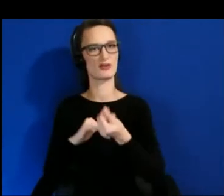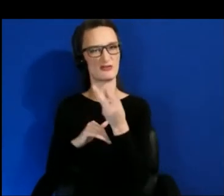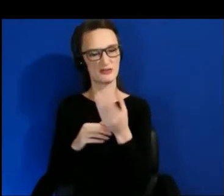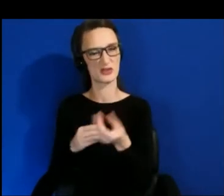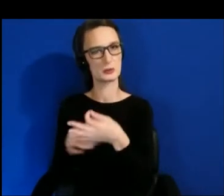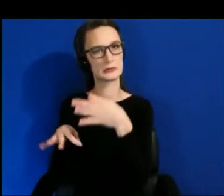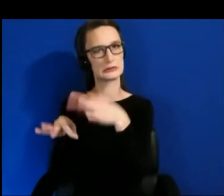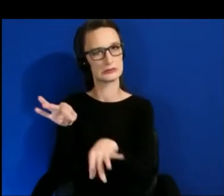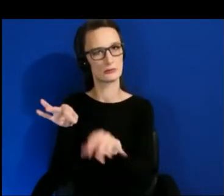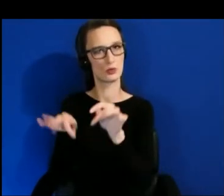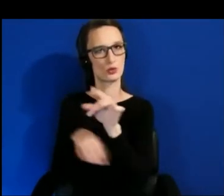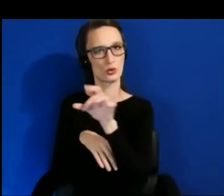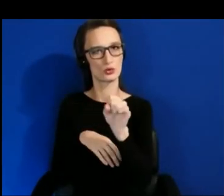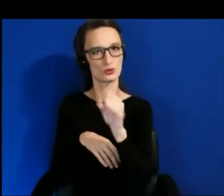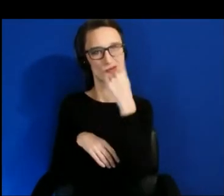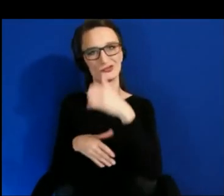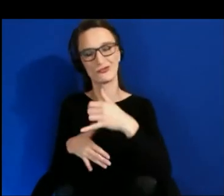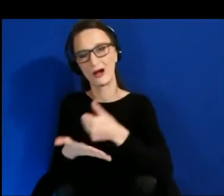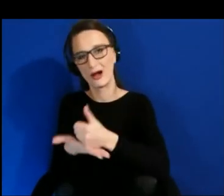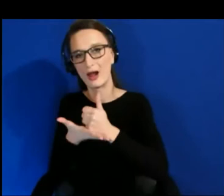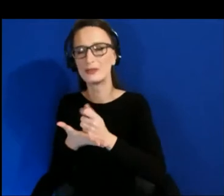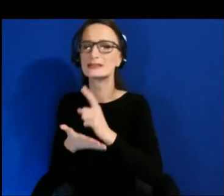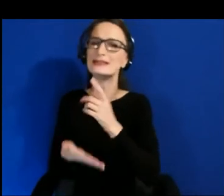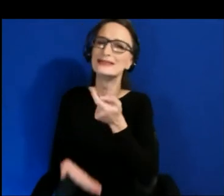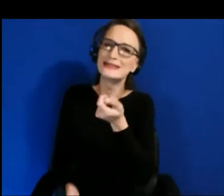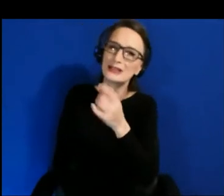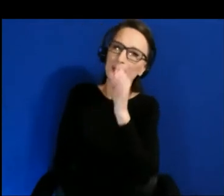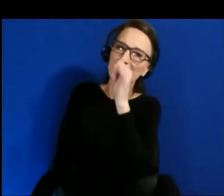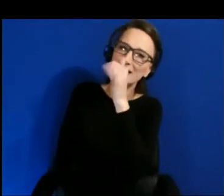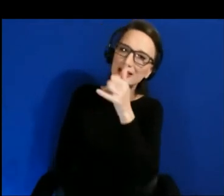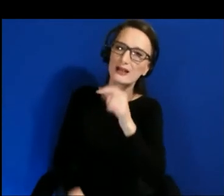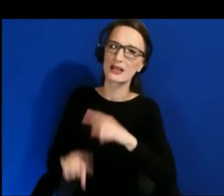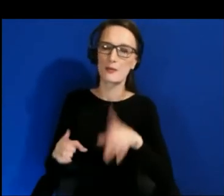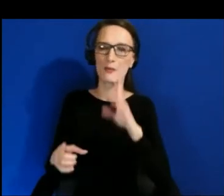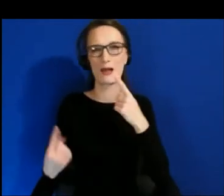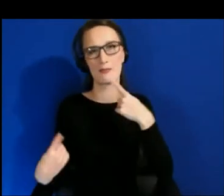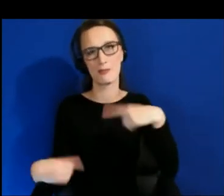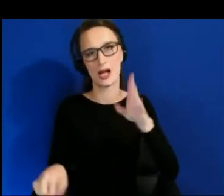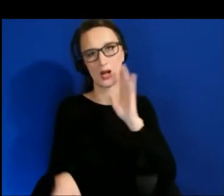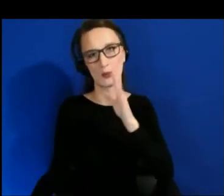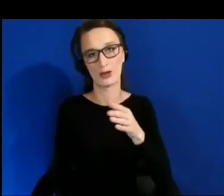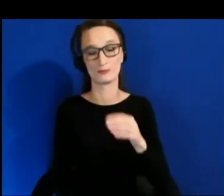of silly but really effective tools, one is the word scrambler and the other is the audio scrambler,